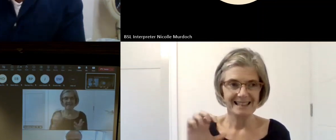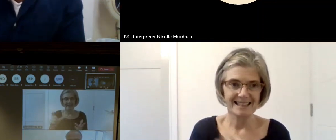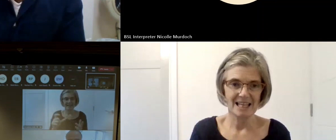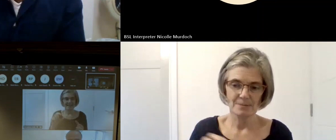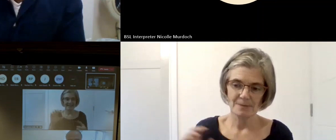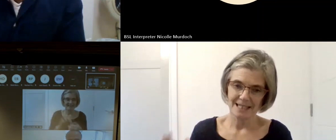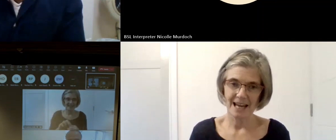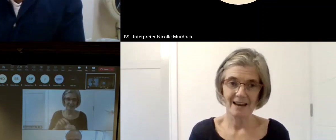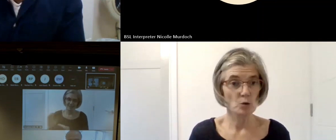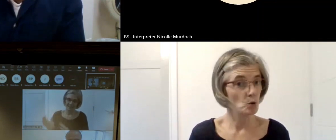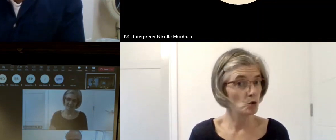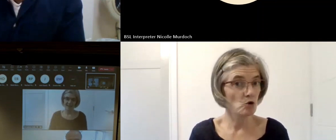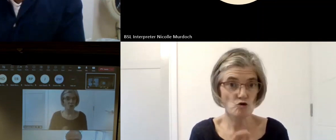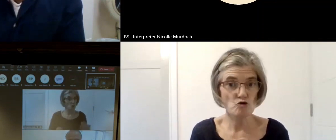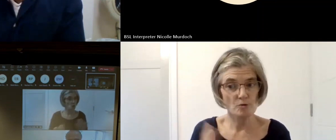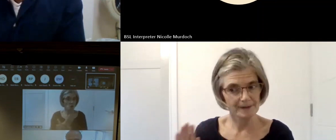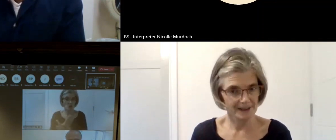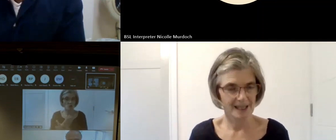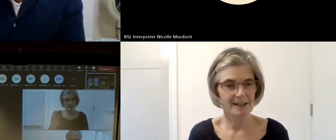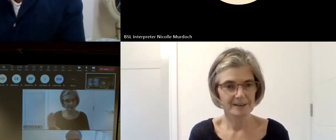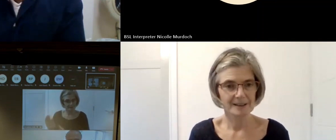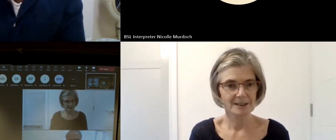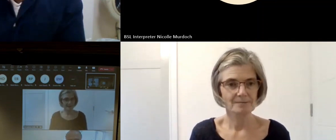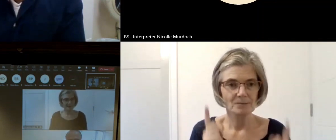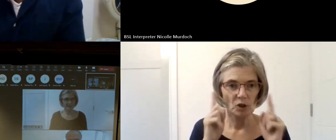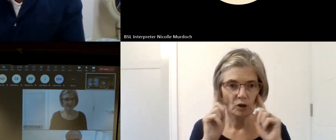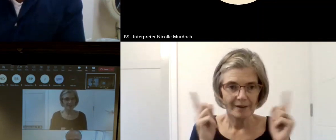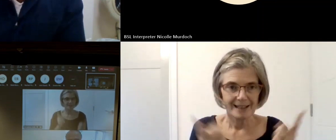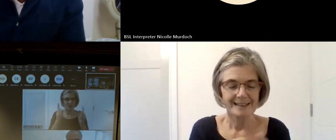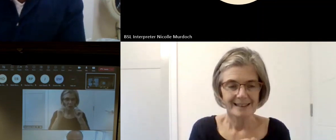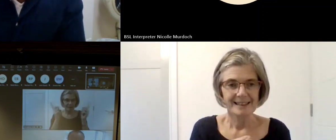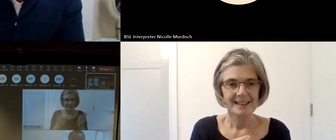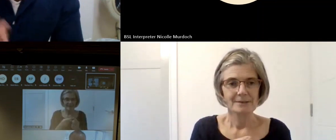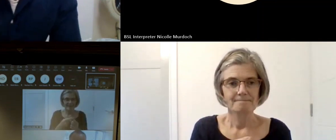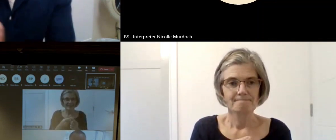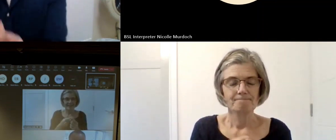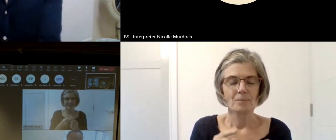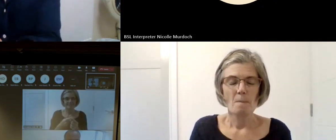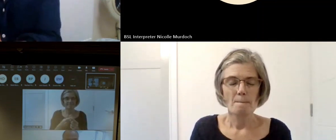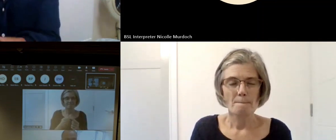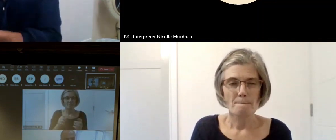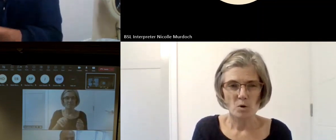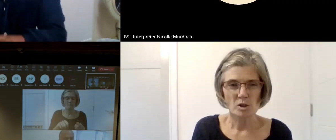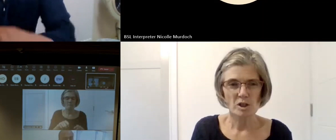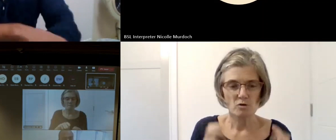the university collections are predominantly used for research teaching and learning so my role and